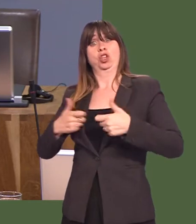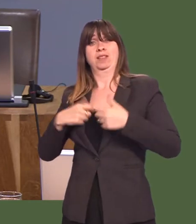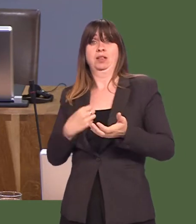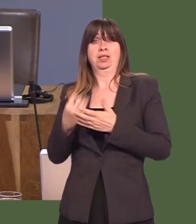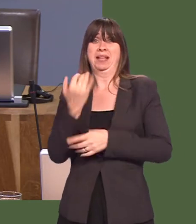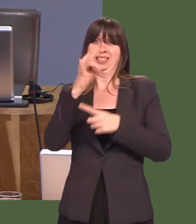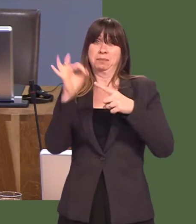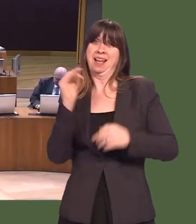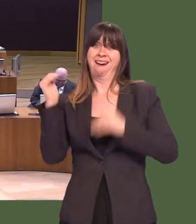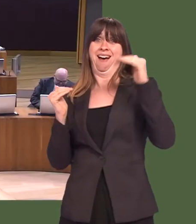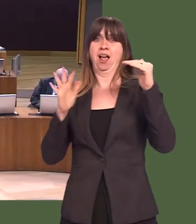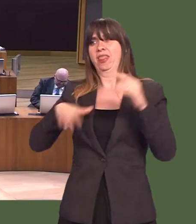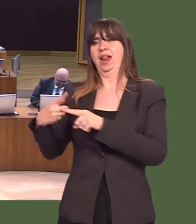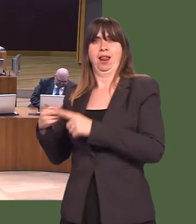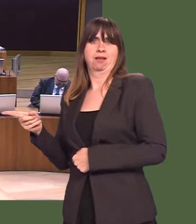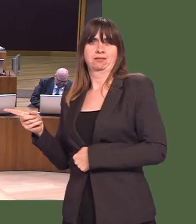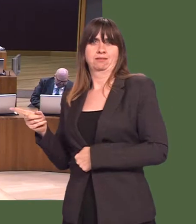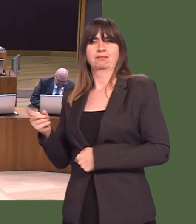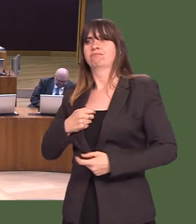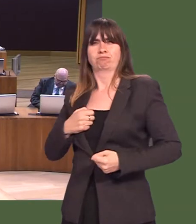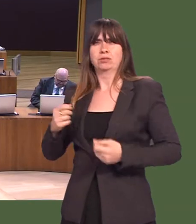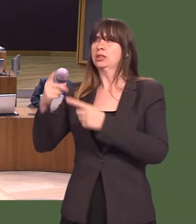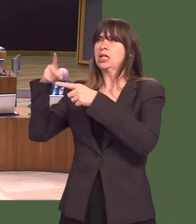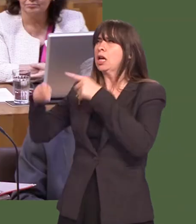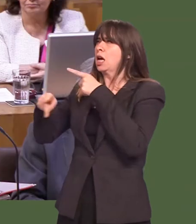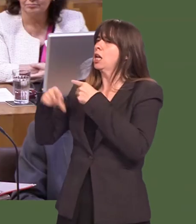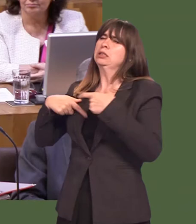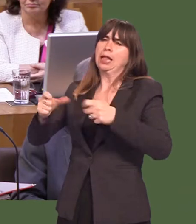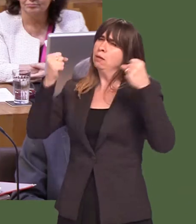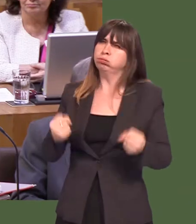in England, showing a Welsh Labour Government delivering for the people of Wales in the face of Tory austerity.